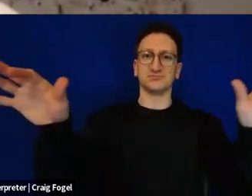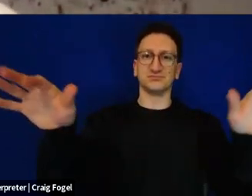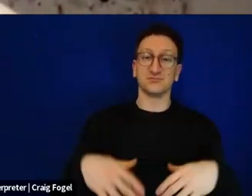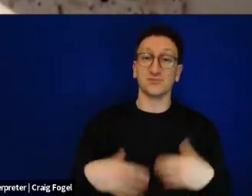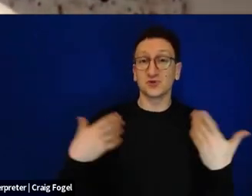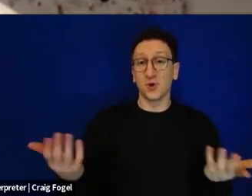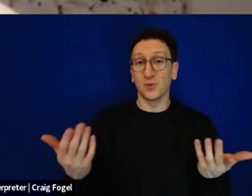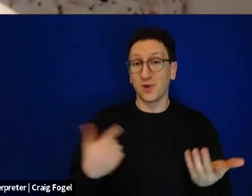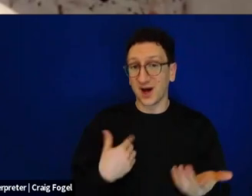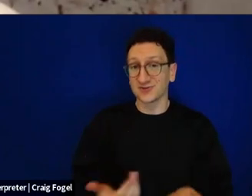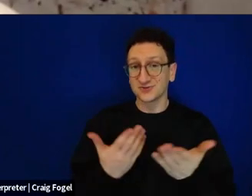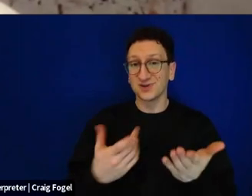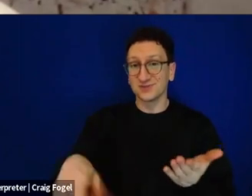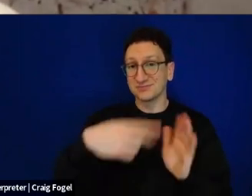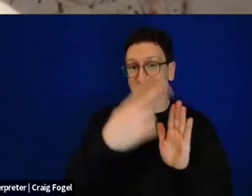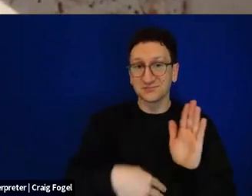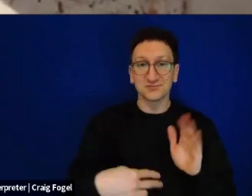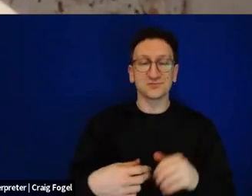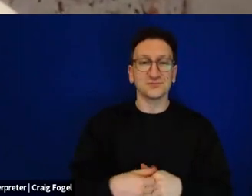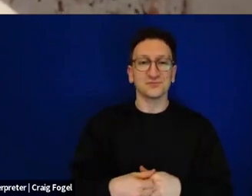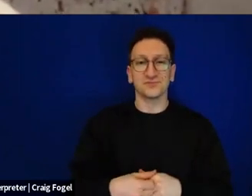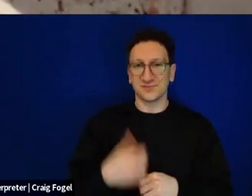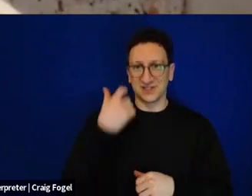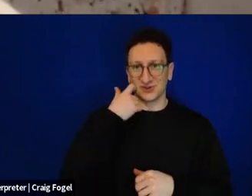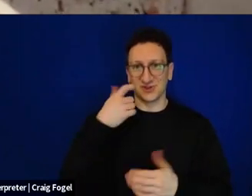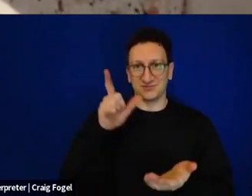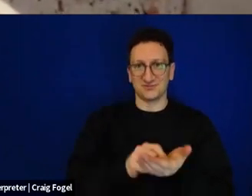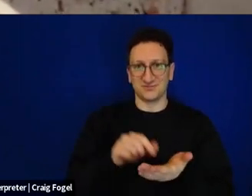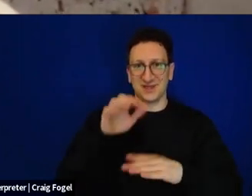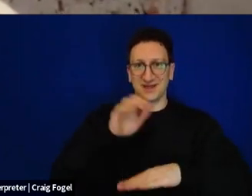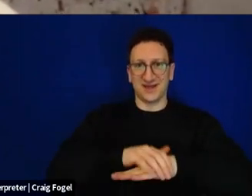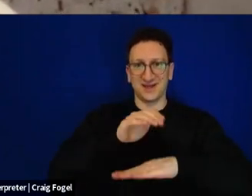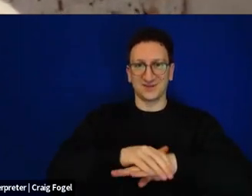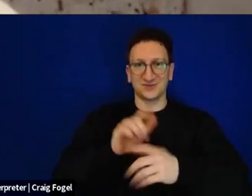Just yesterday we first sent out that English translation of Avner's text, and I want to invite